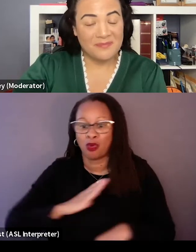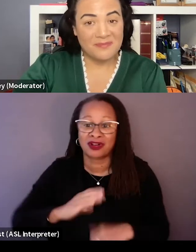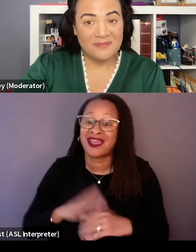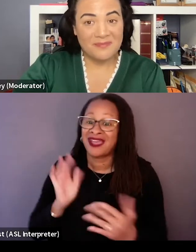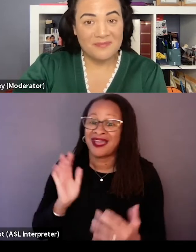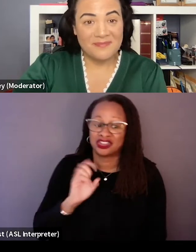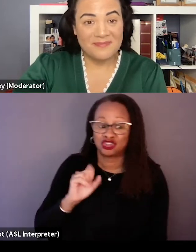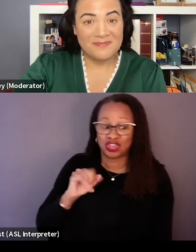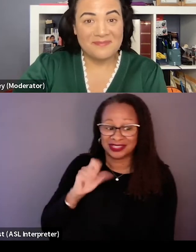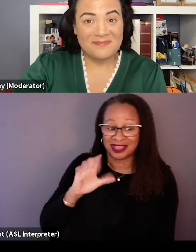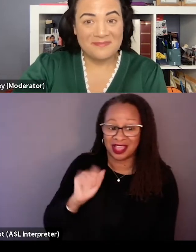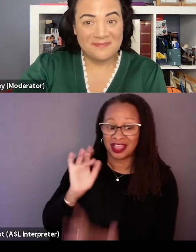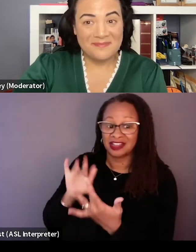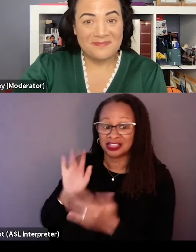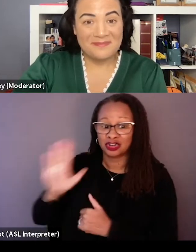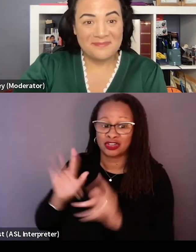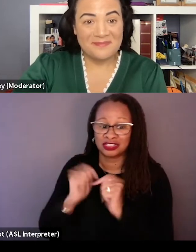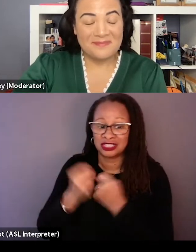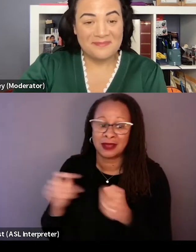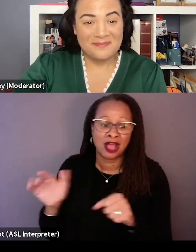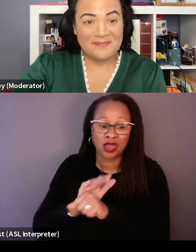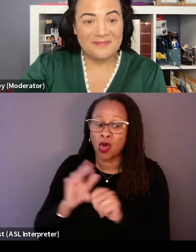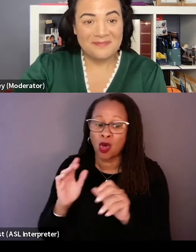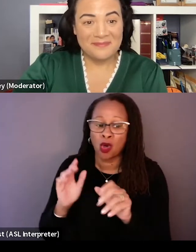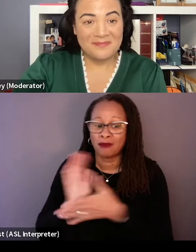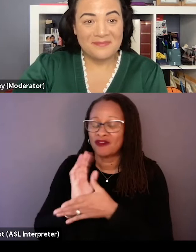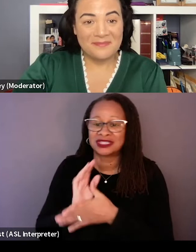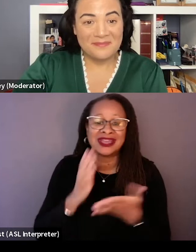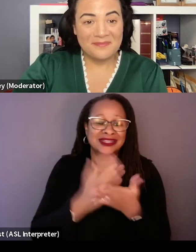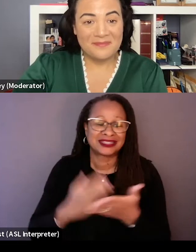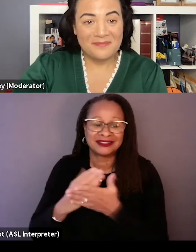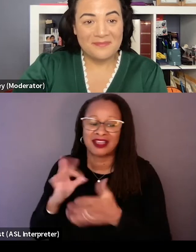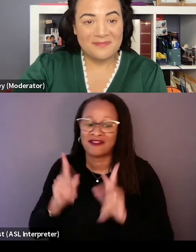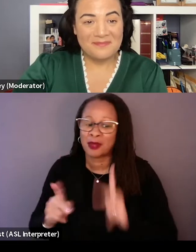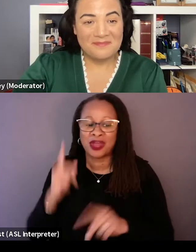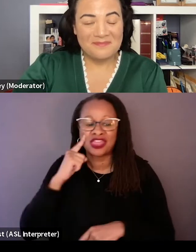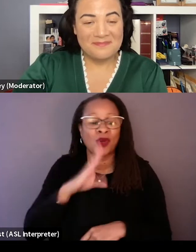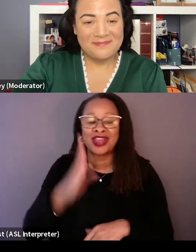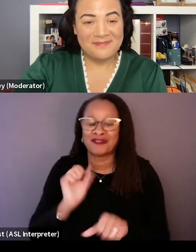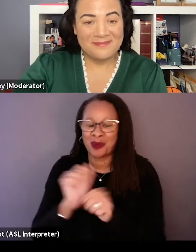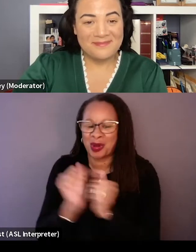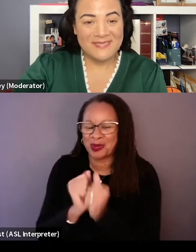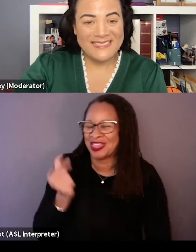and this whole movie was a series of people that we thought would never wanna work with little documentary filmmakers